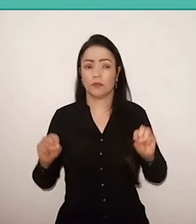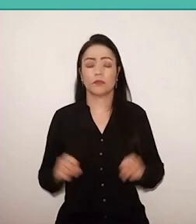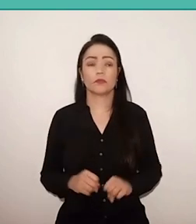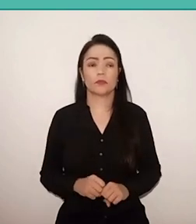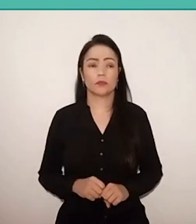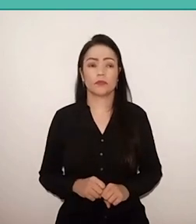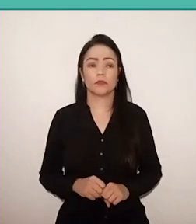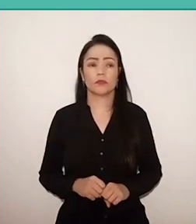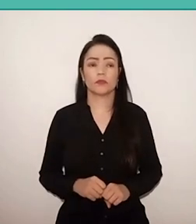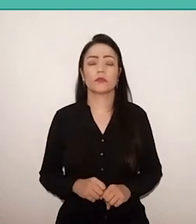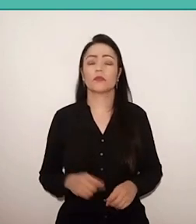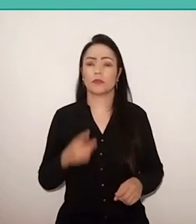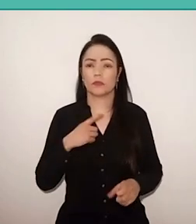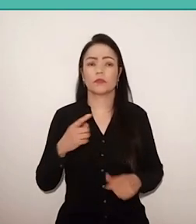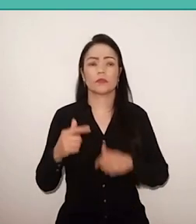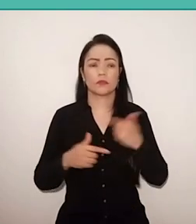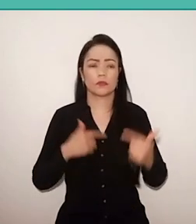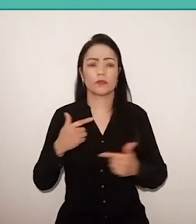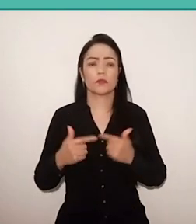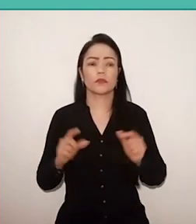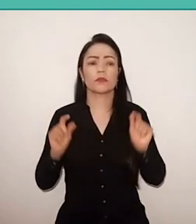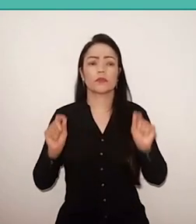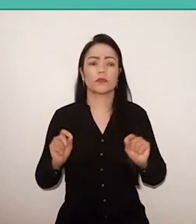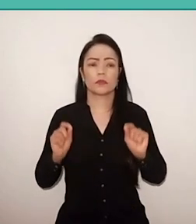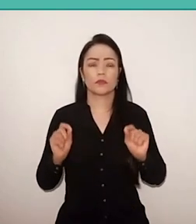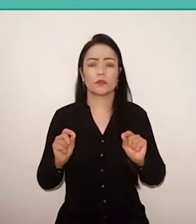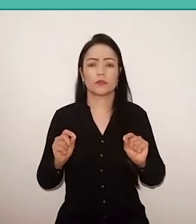a vocation that is ontological,